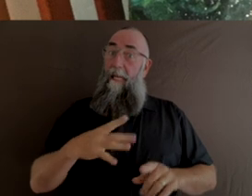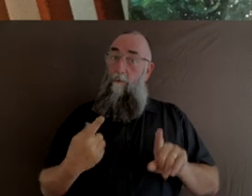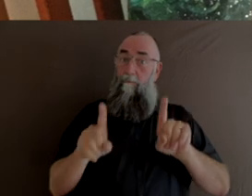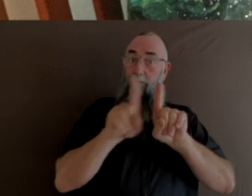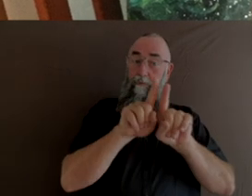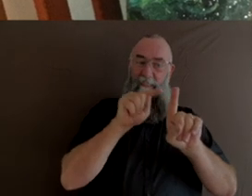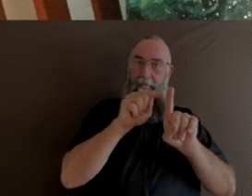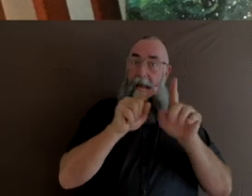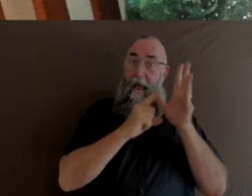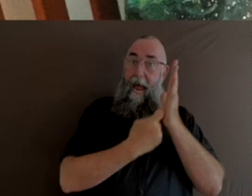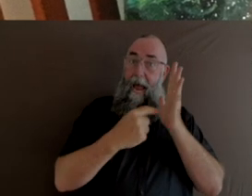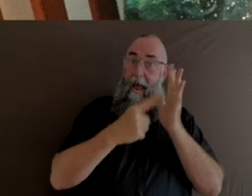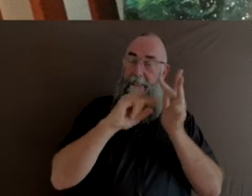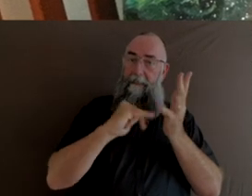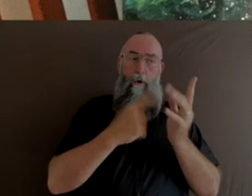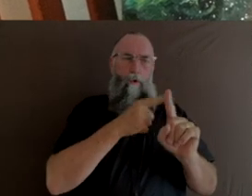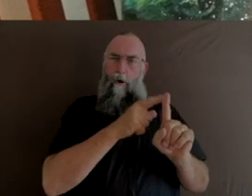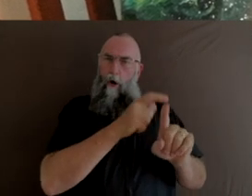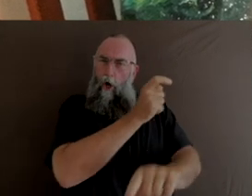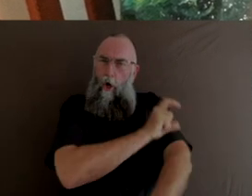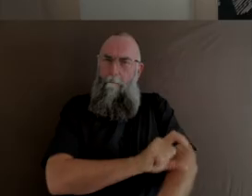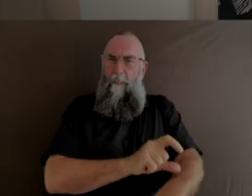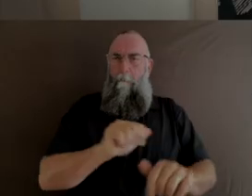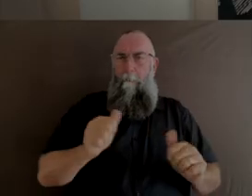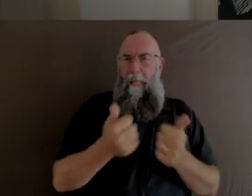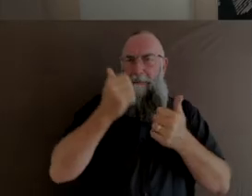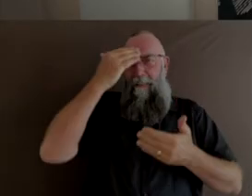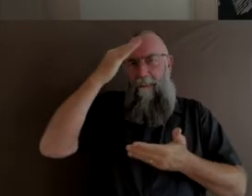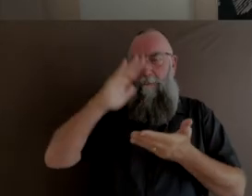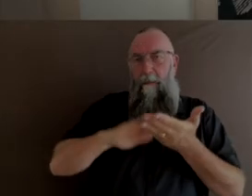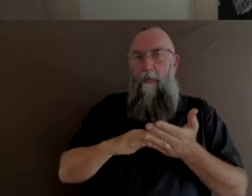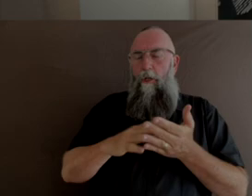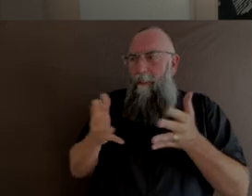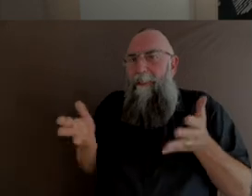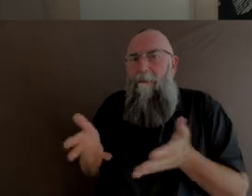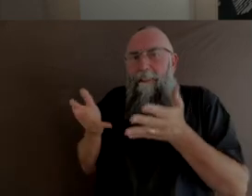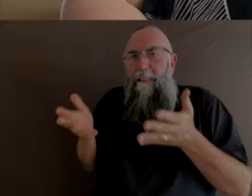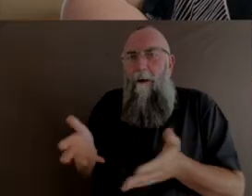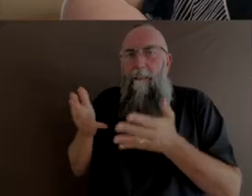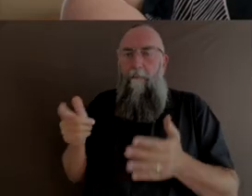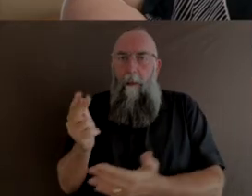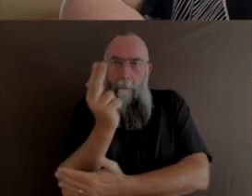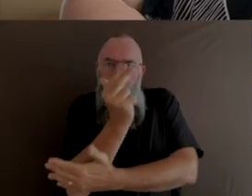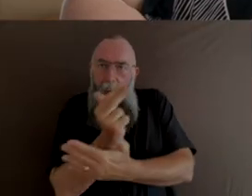of great confidence and experience to help tease that story out. As a midwife,